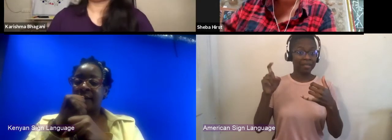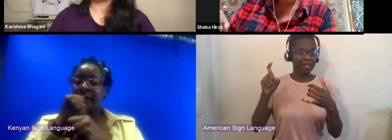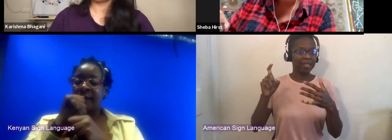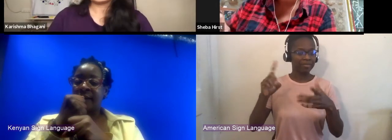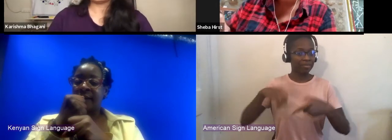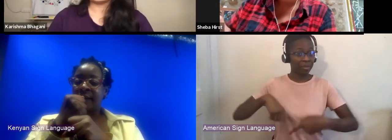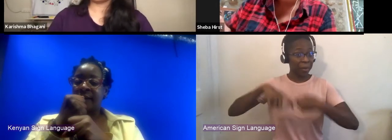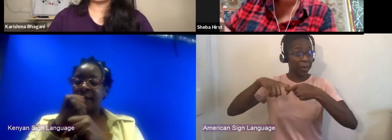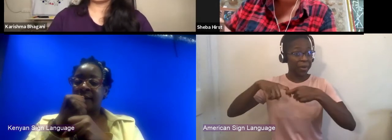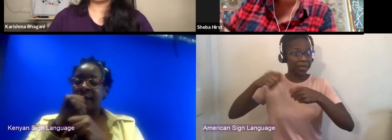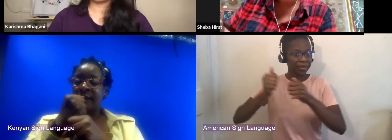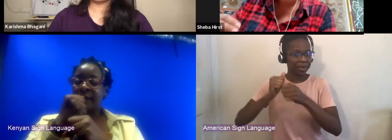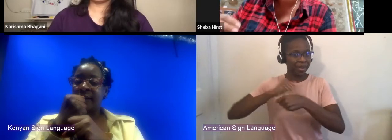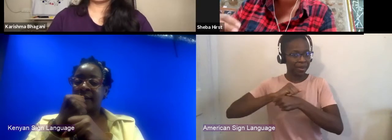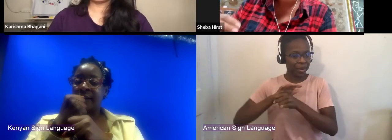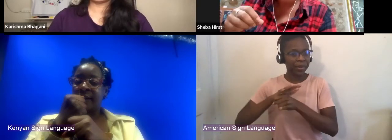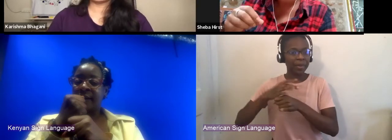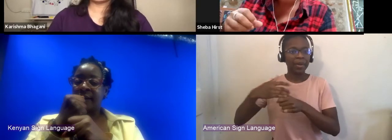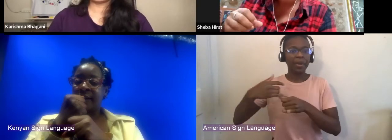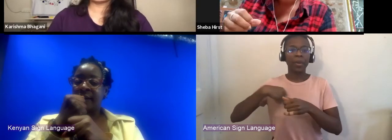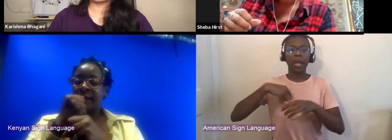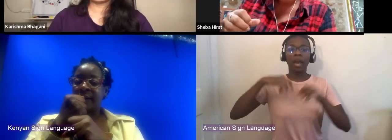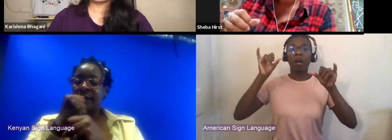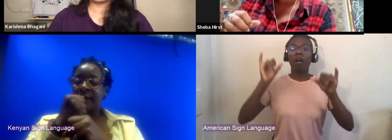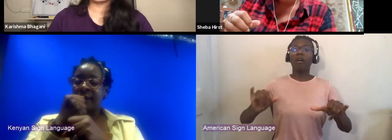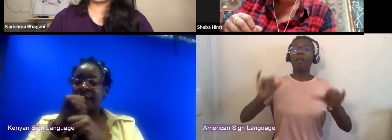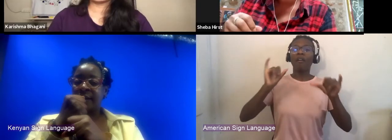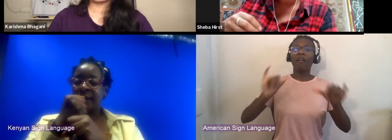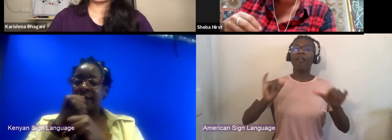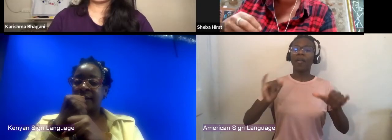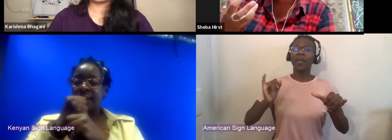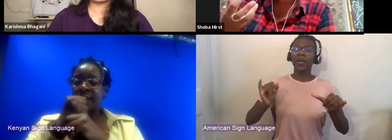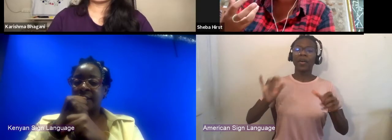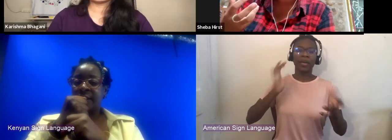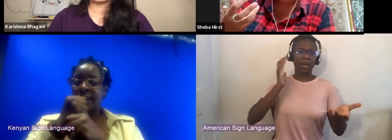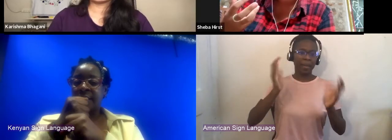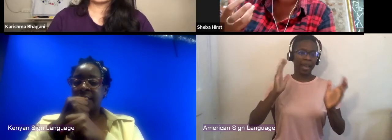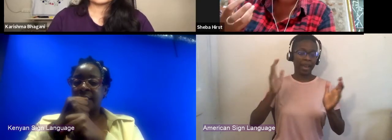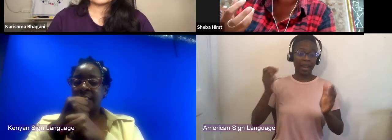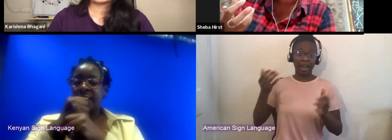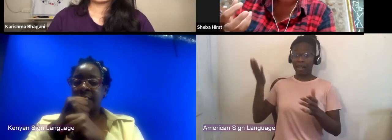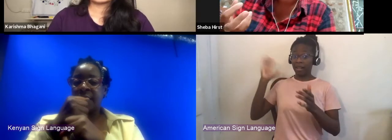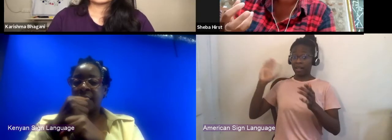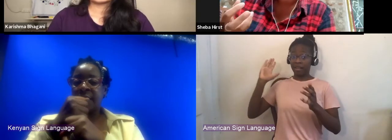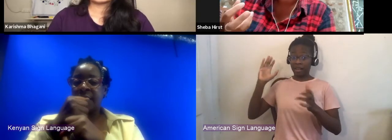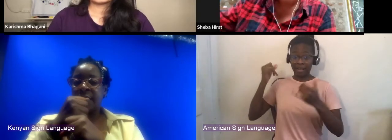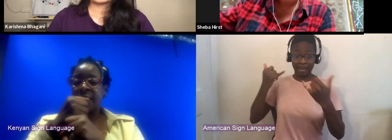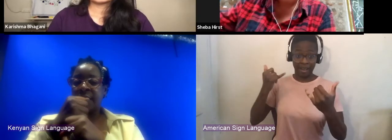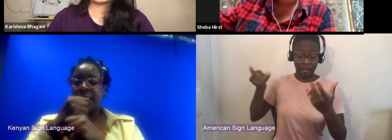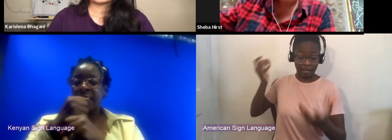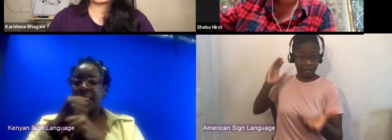of where we've come from and to really consider collectively and together where we're going.